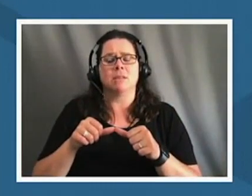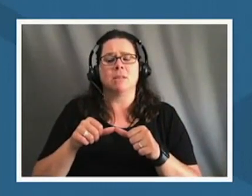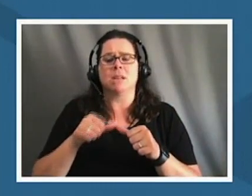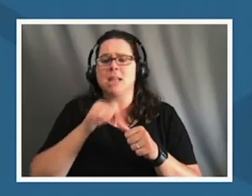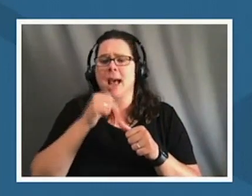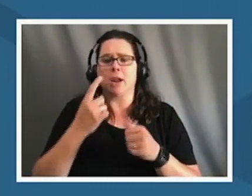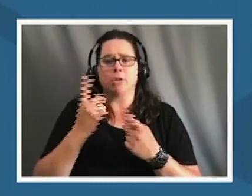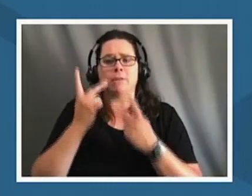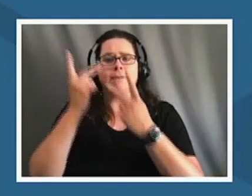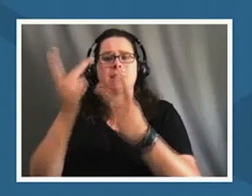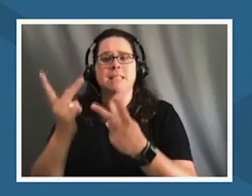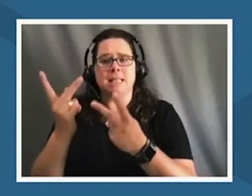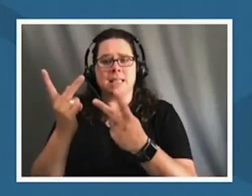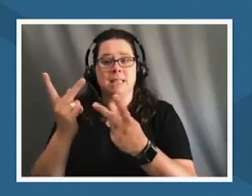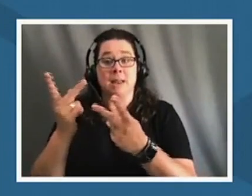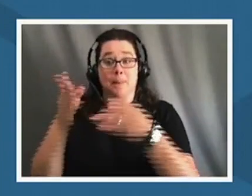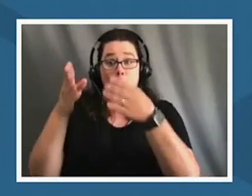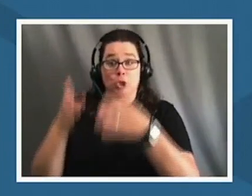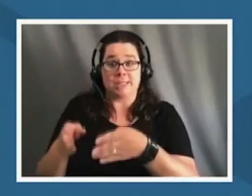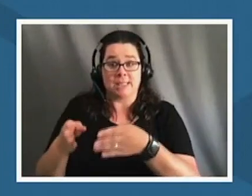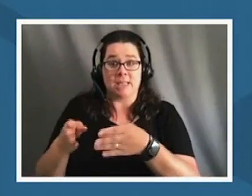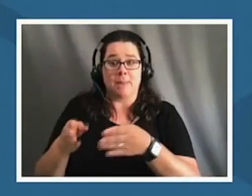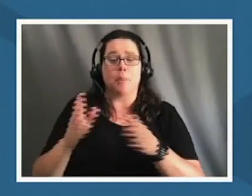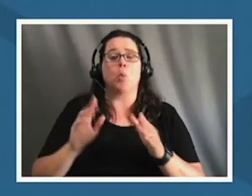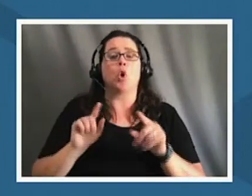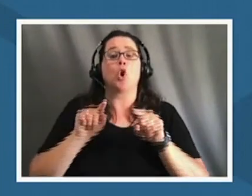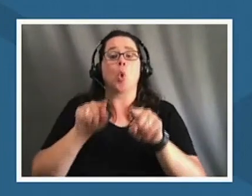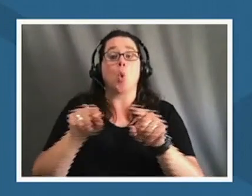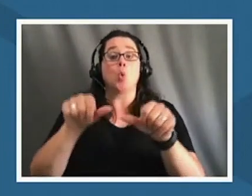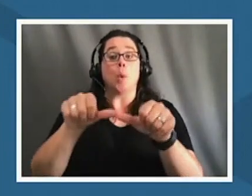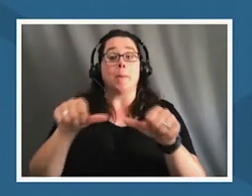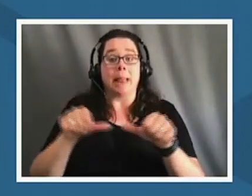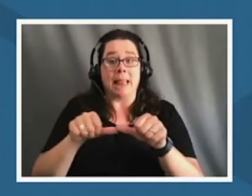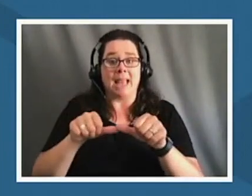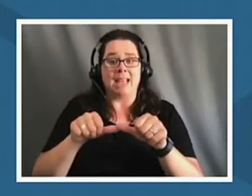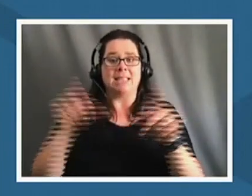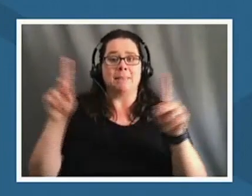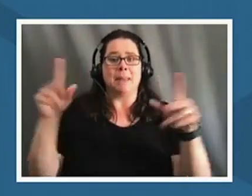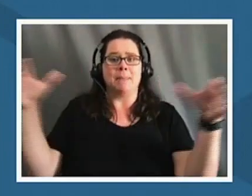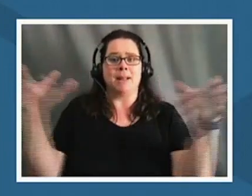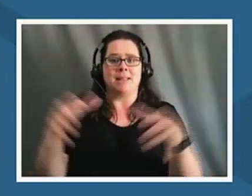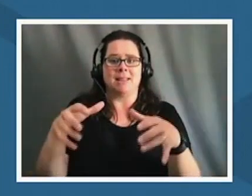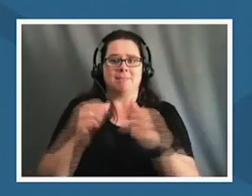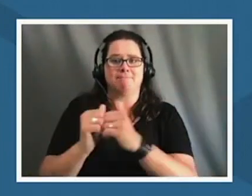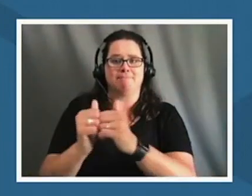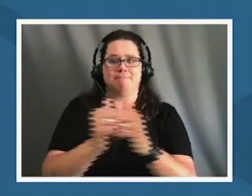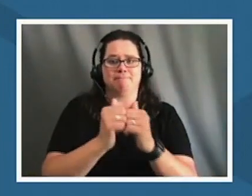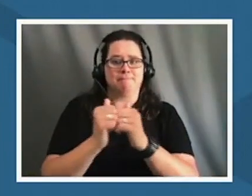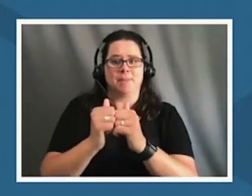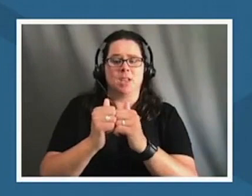go to a place to be with them so land was always a guest or we were a